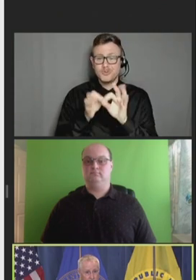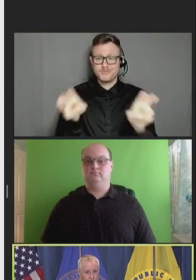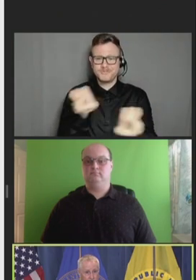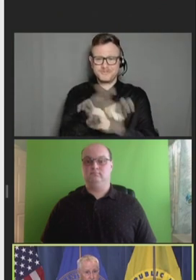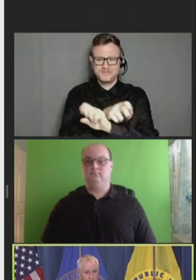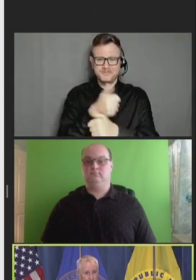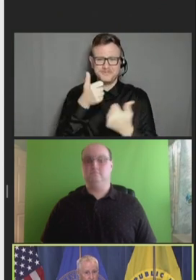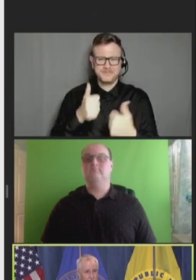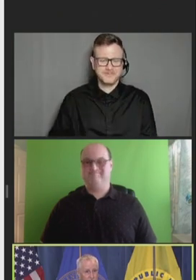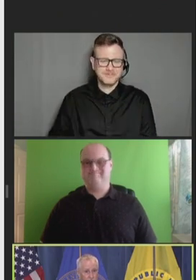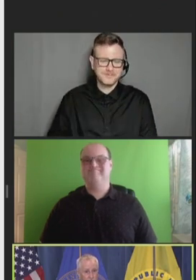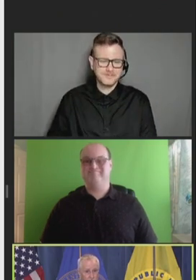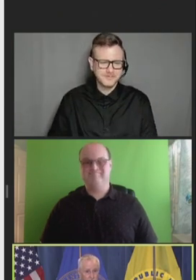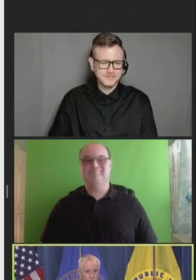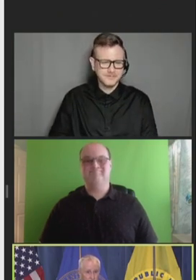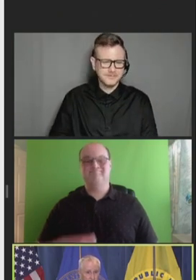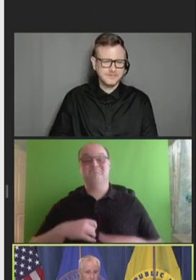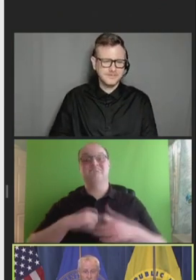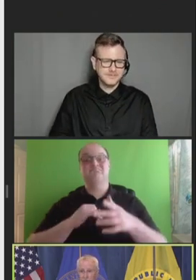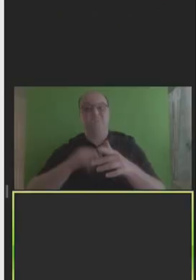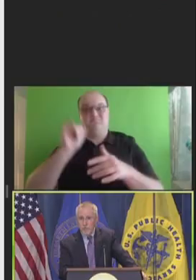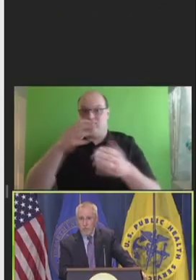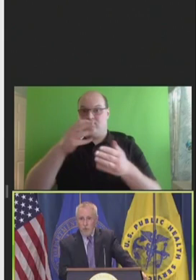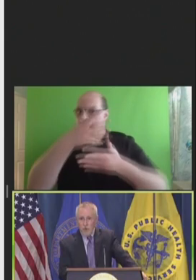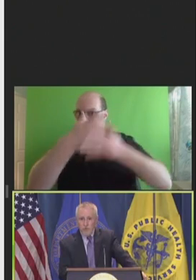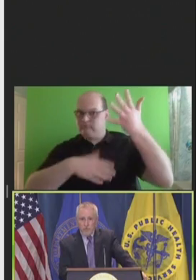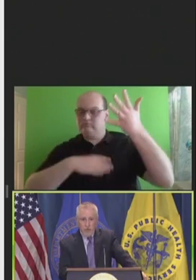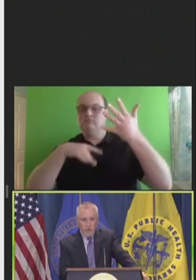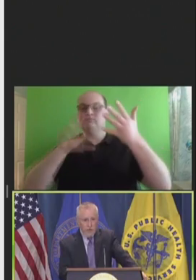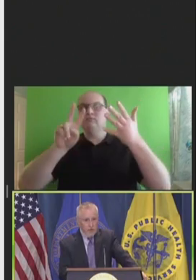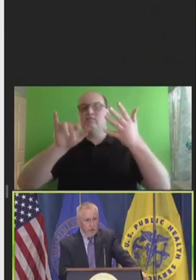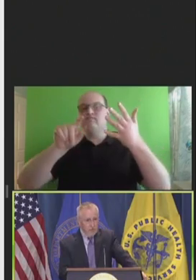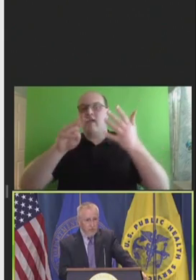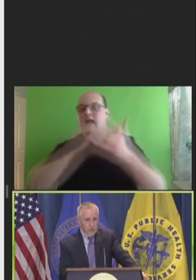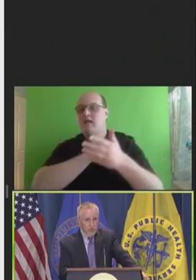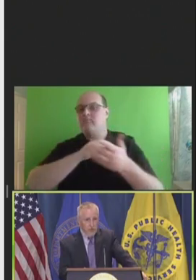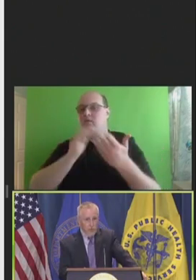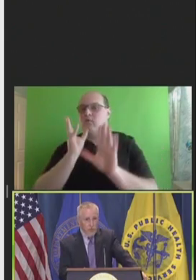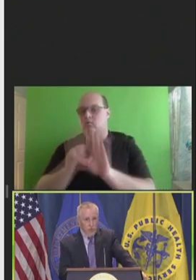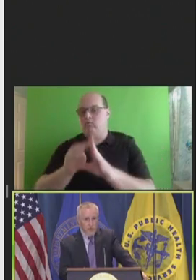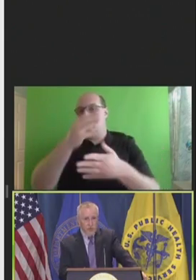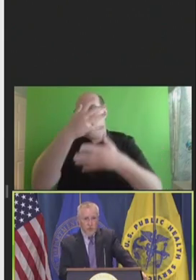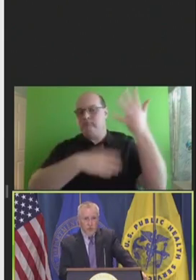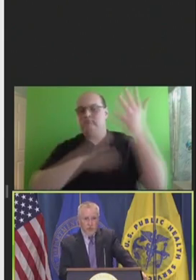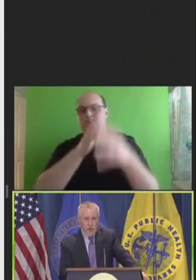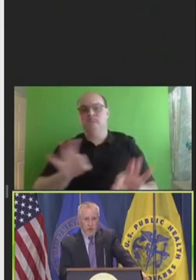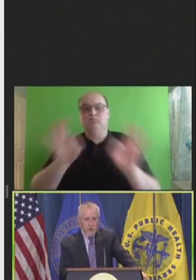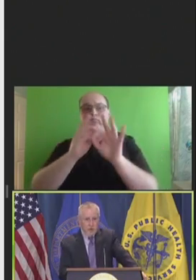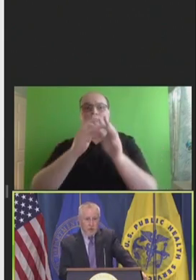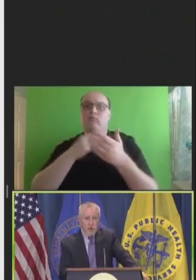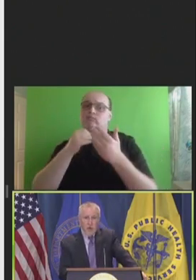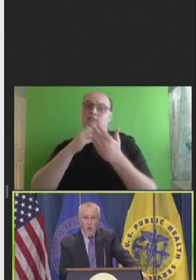This is a listing of the original VaST members. And certainly, important that we thank all